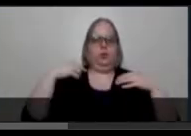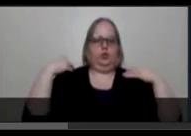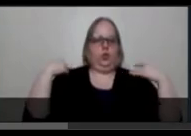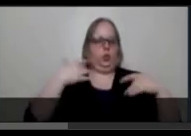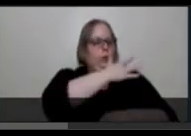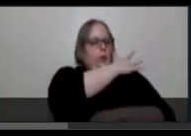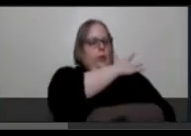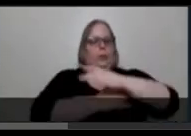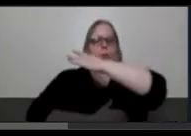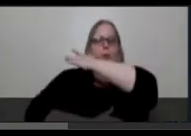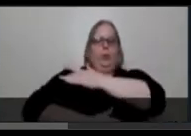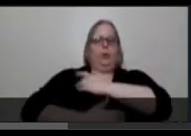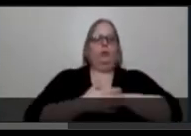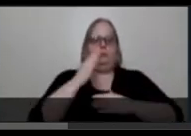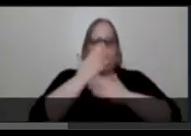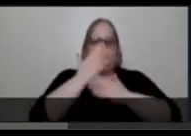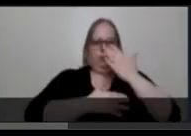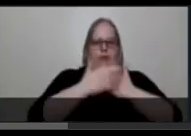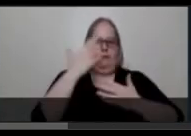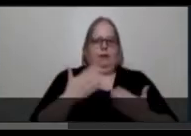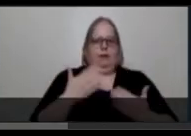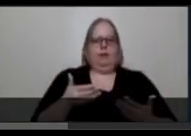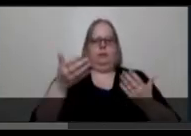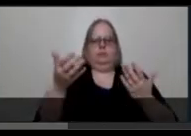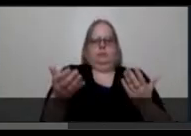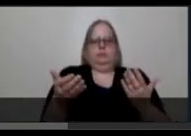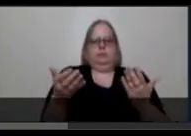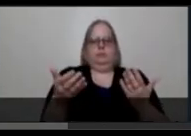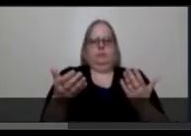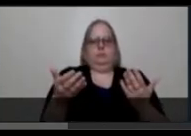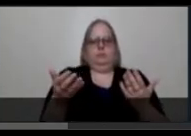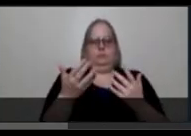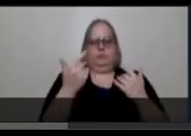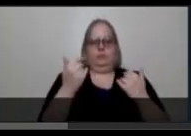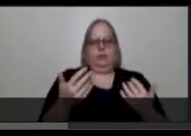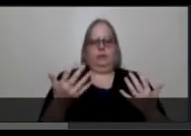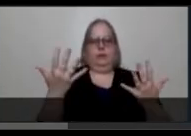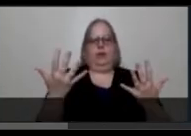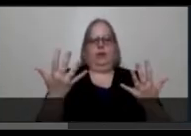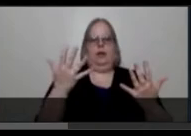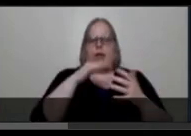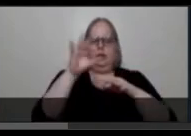her hands held out from her hips, fingers spread, like she is describing something delicious.